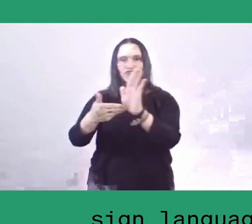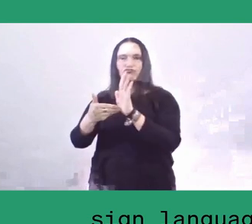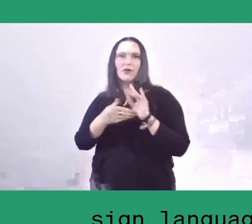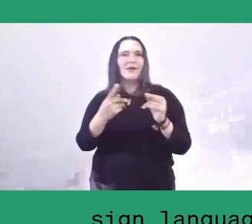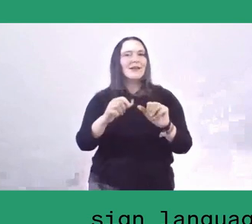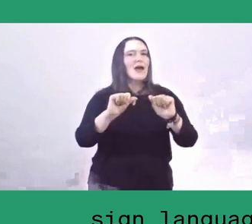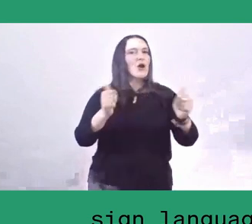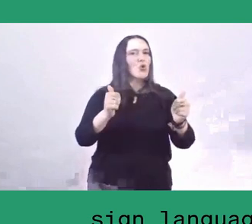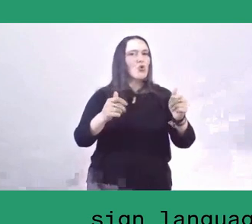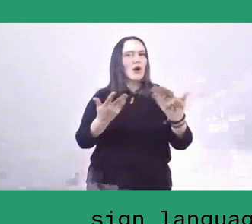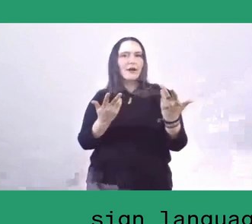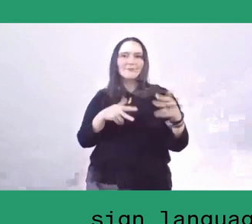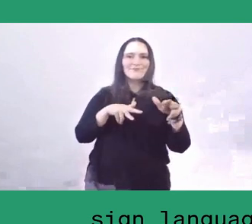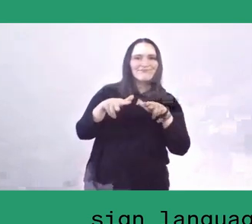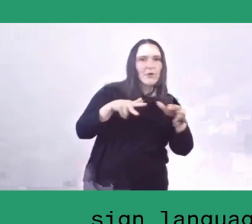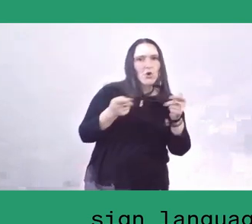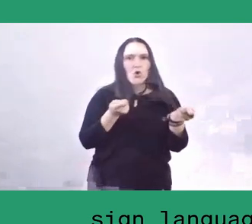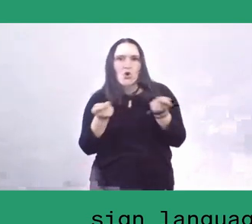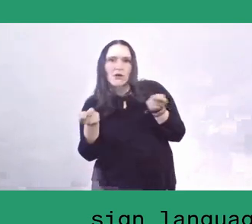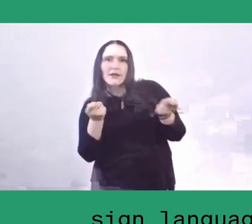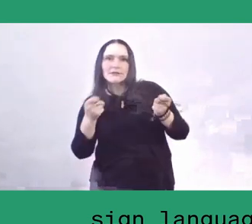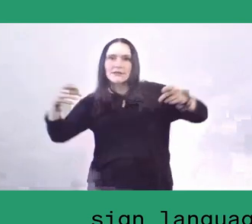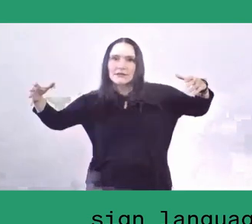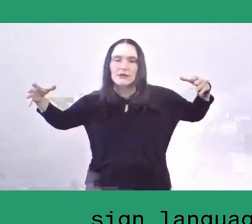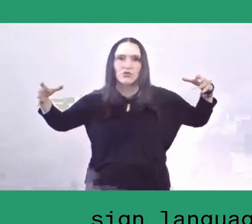Armin already said